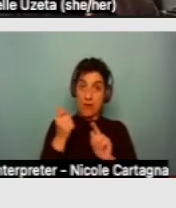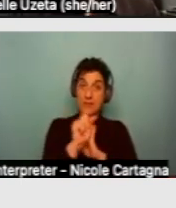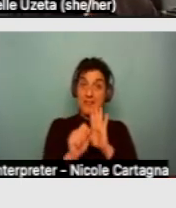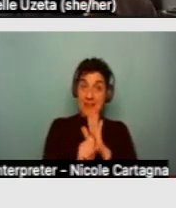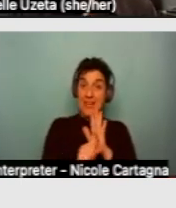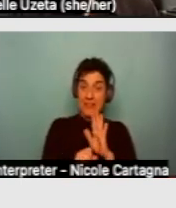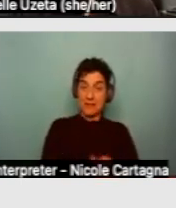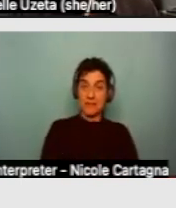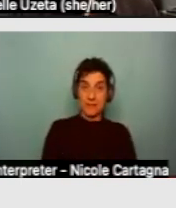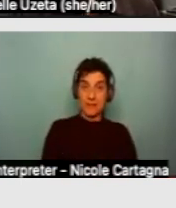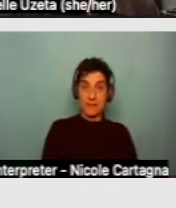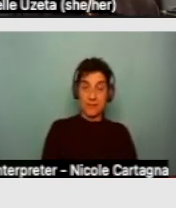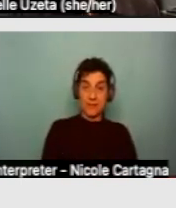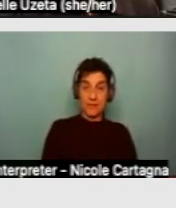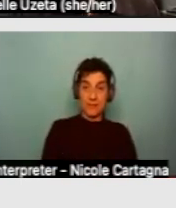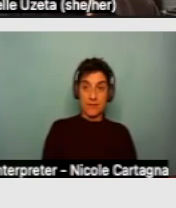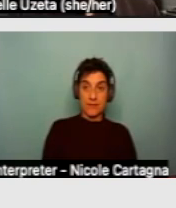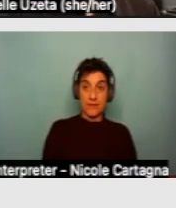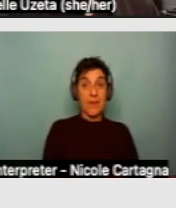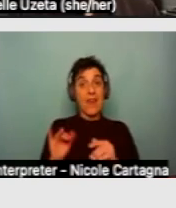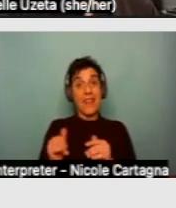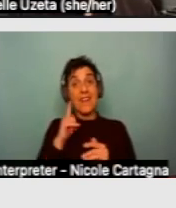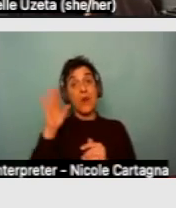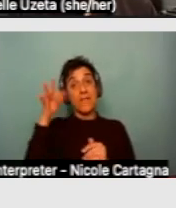It's a suggested process under federal law.